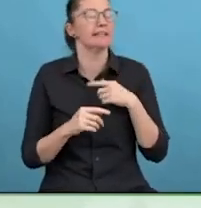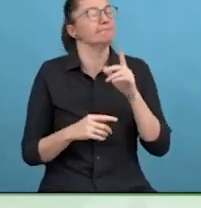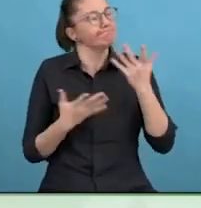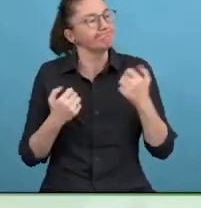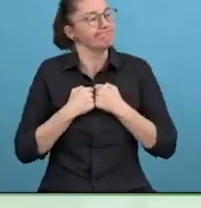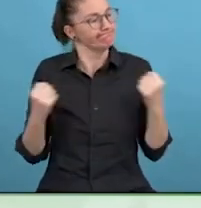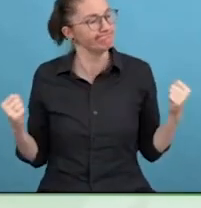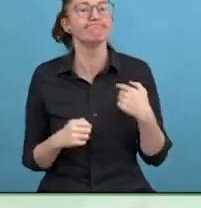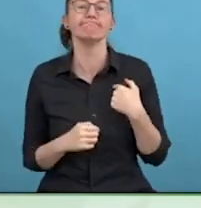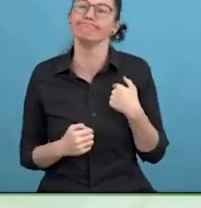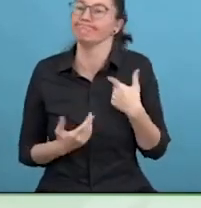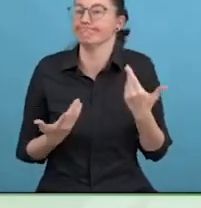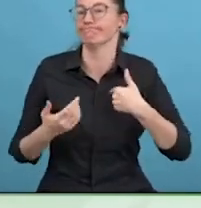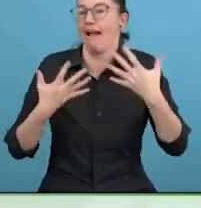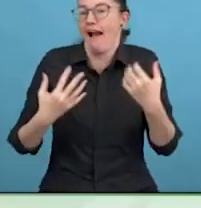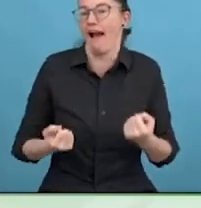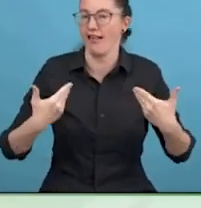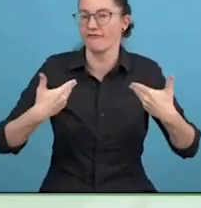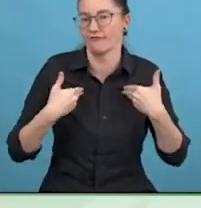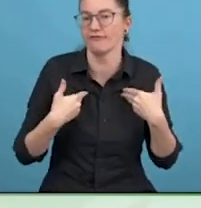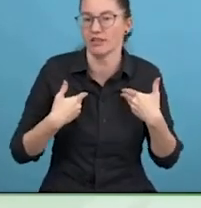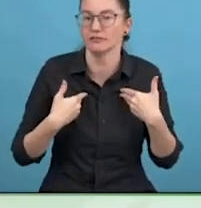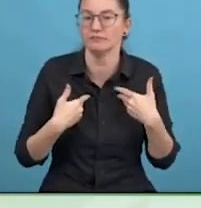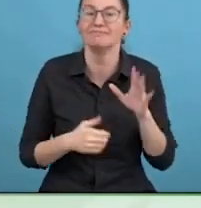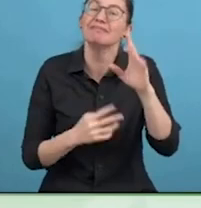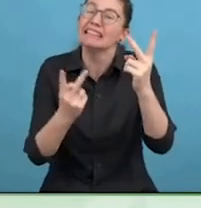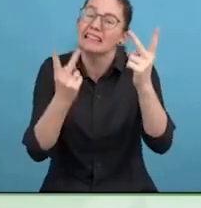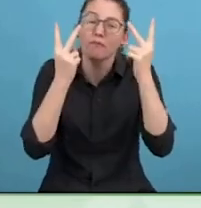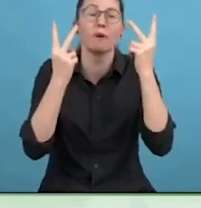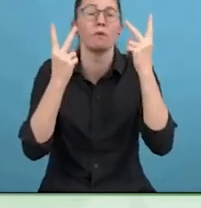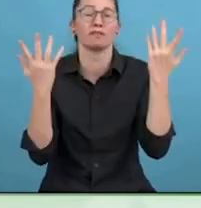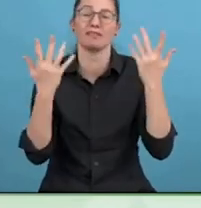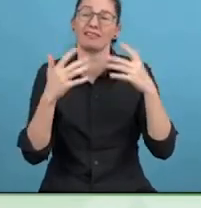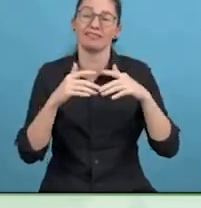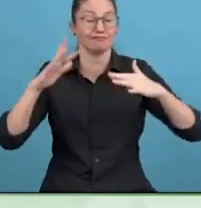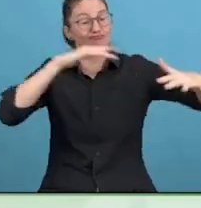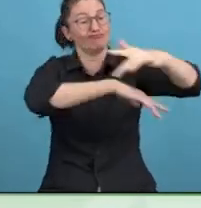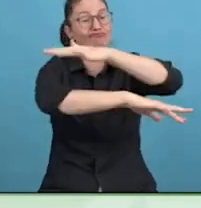feel inside you are not you, something changed, trust your